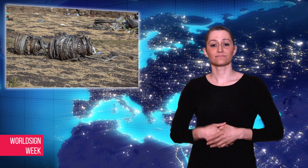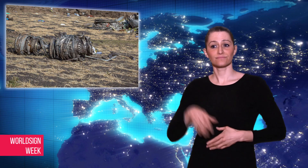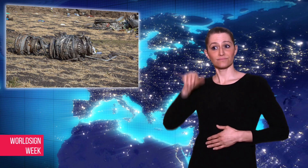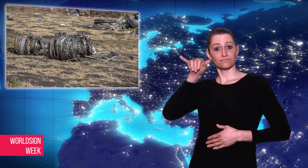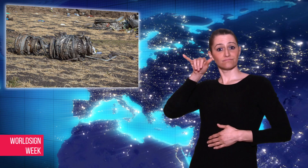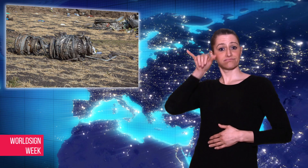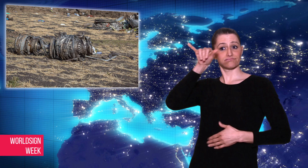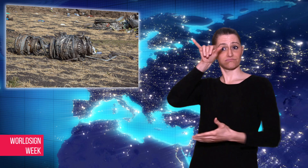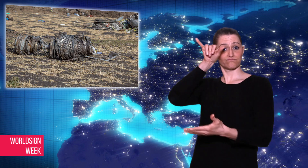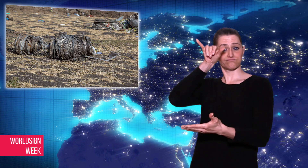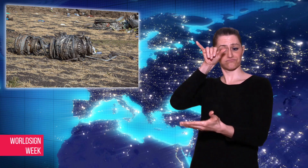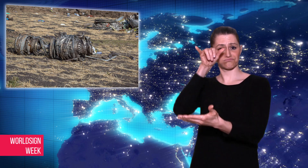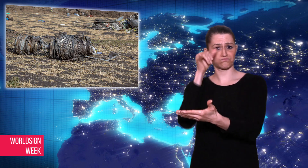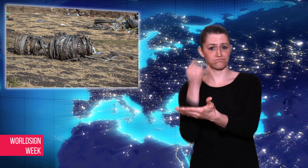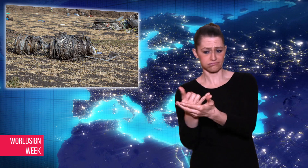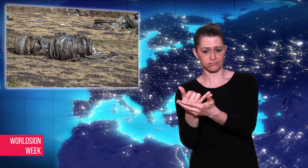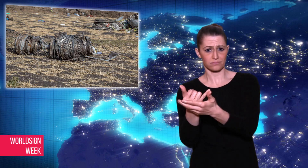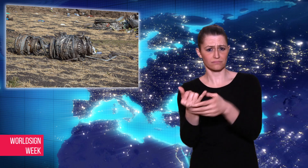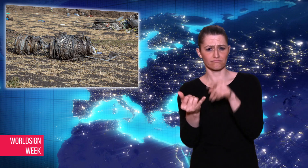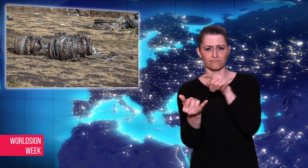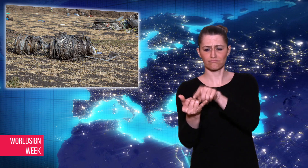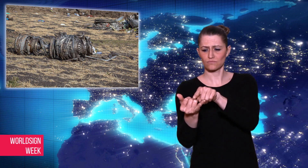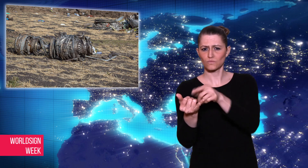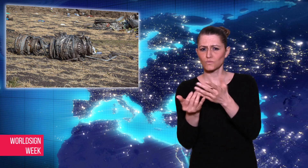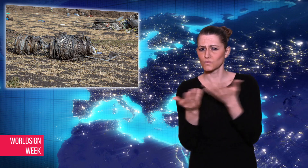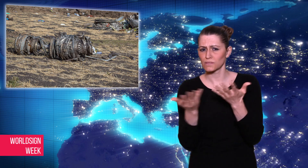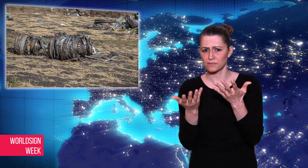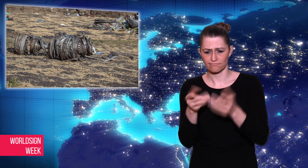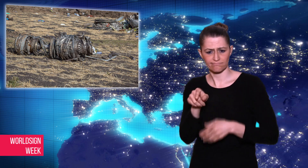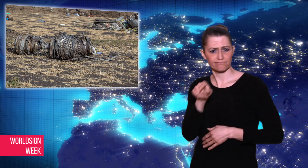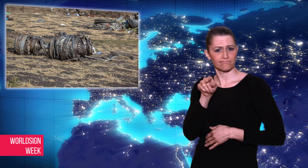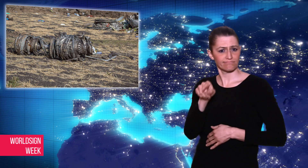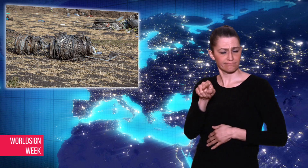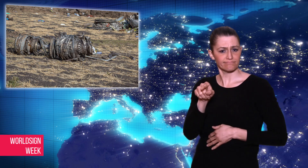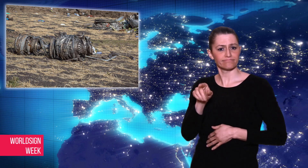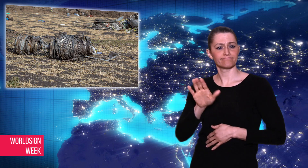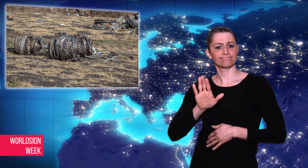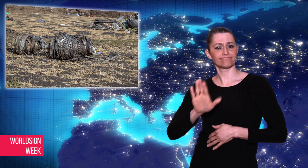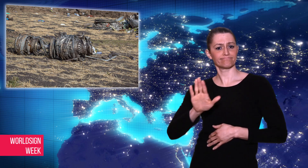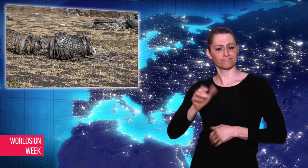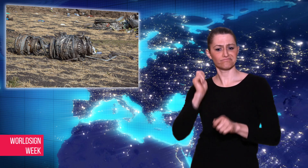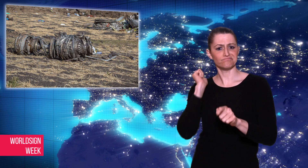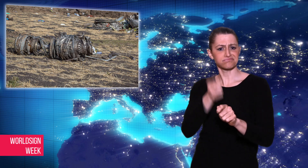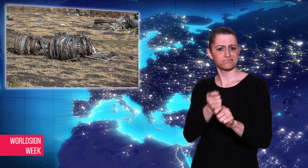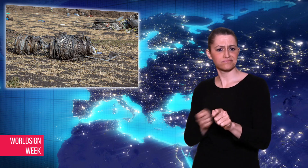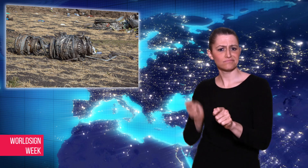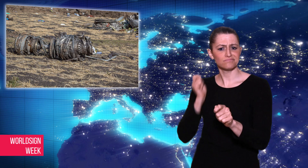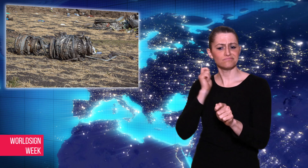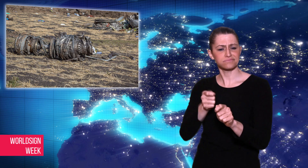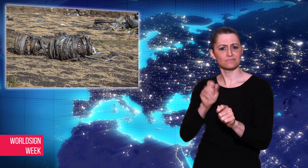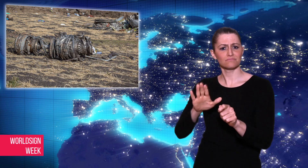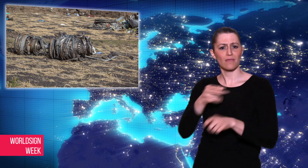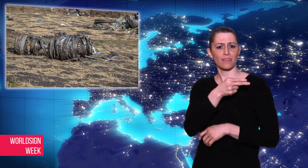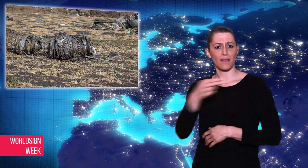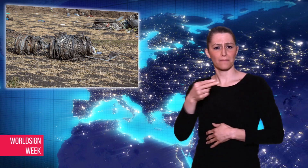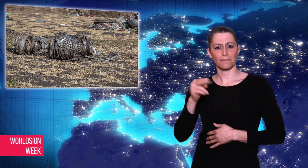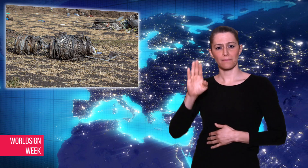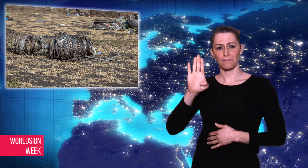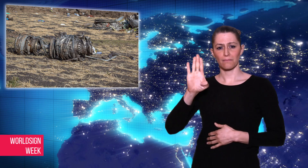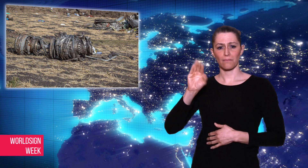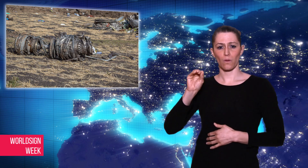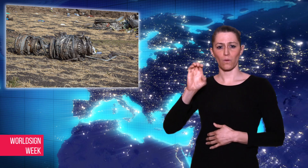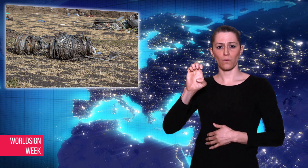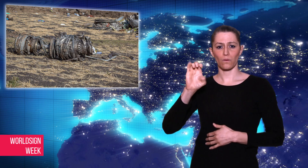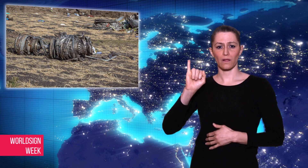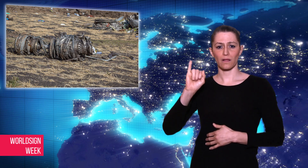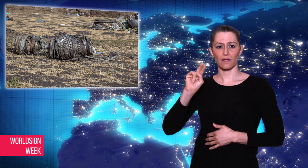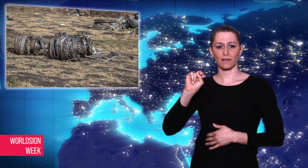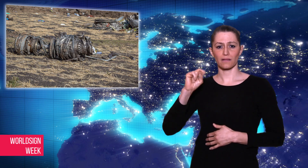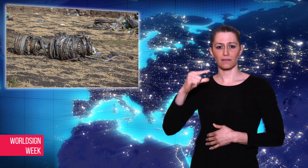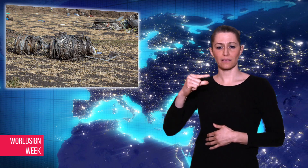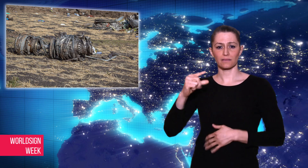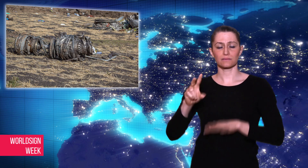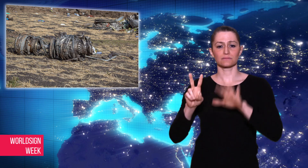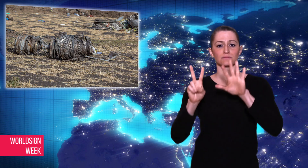The plane that crashed was a Boeing 737 MAX. There was